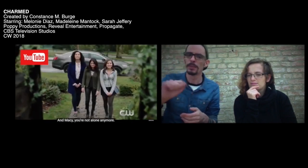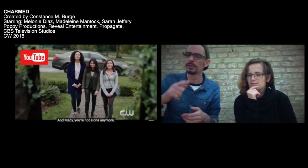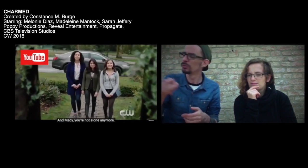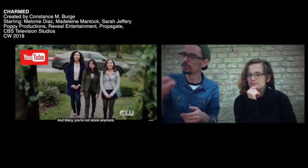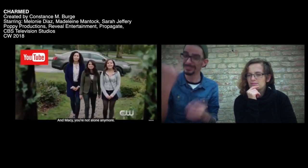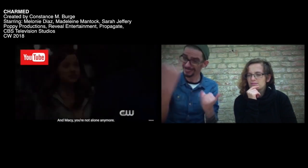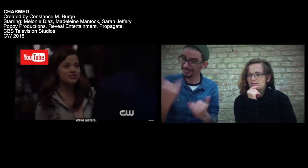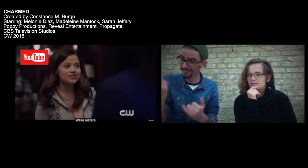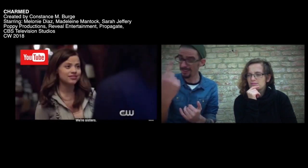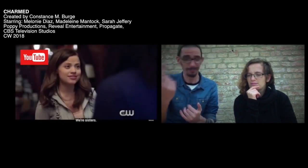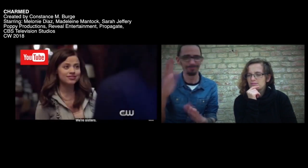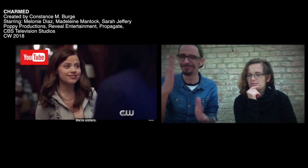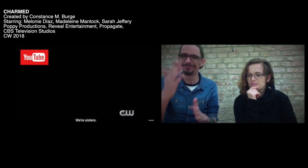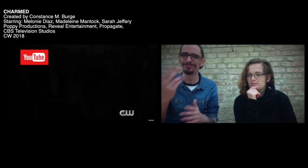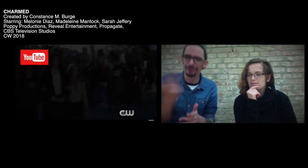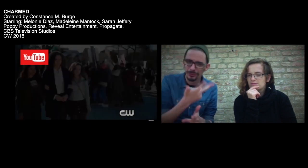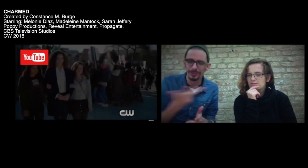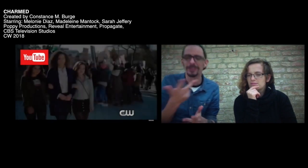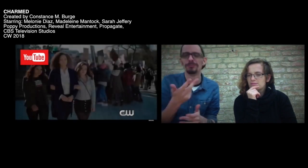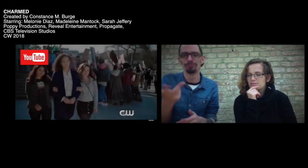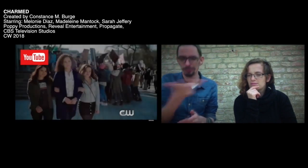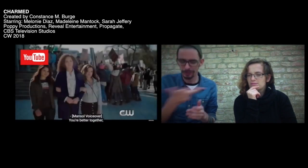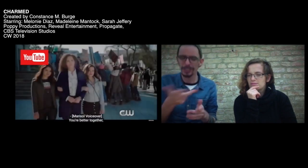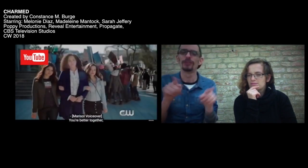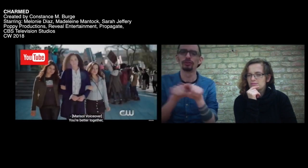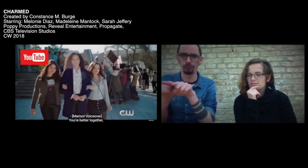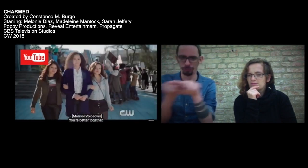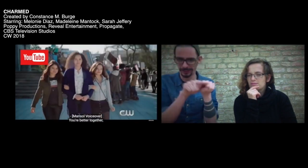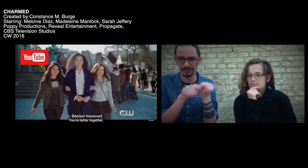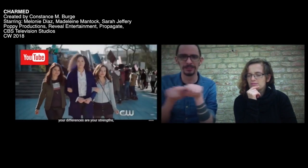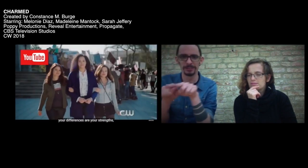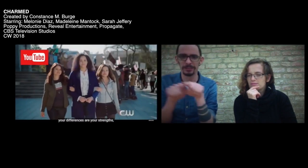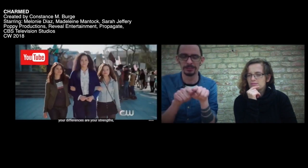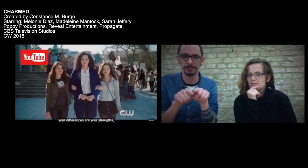[Und Macy, du bist nicht mehr alleine.] [Wir sind Schwestern.]